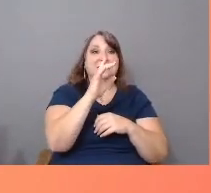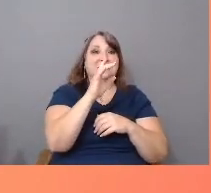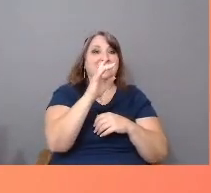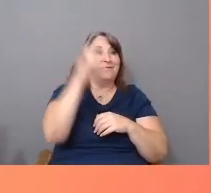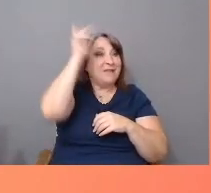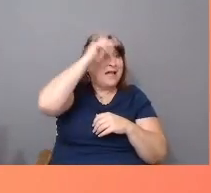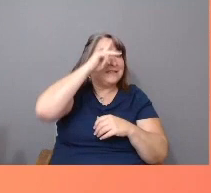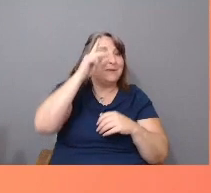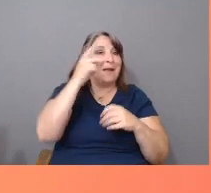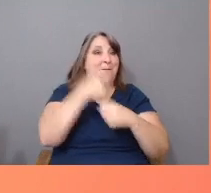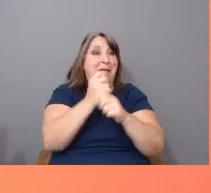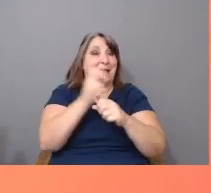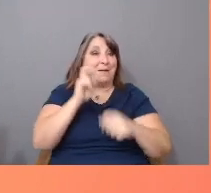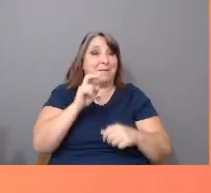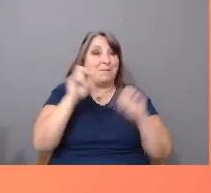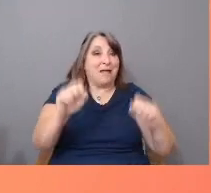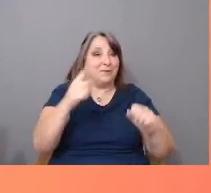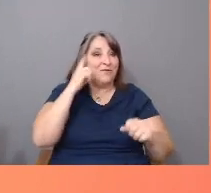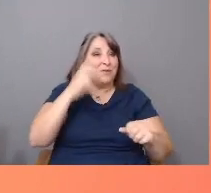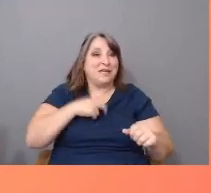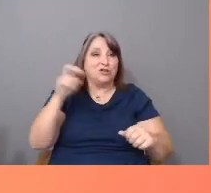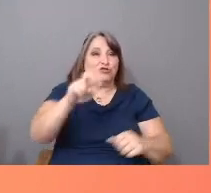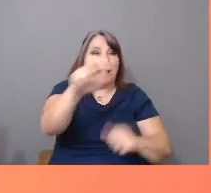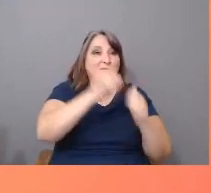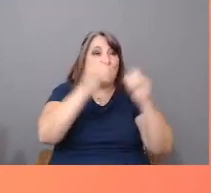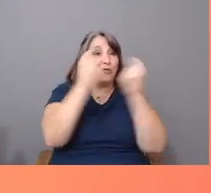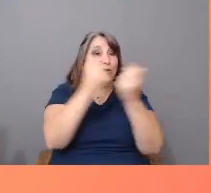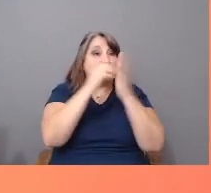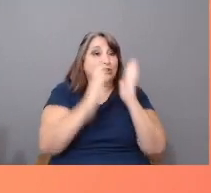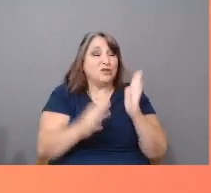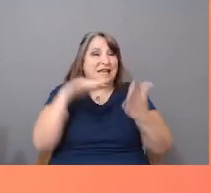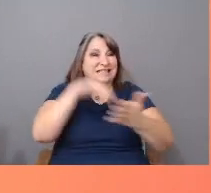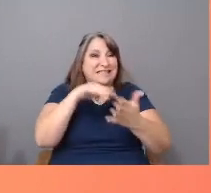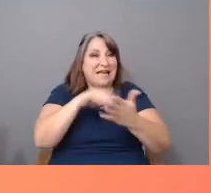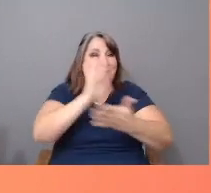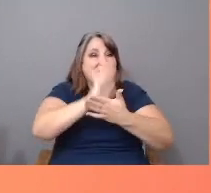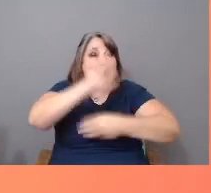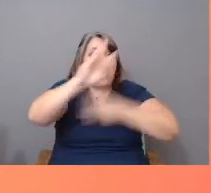to study film and anthropology around the world. I studied with some of the greats--